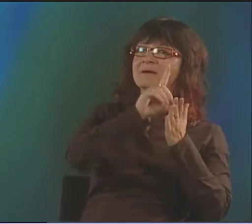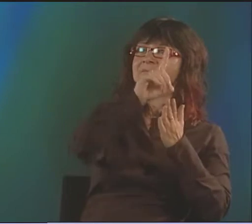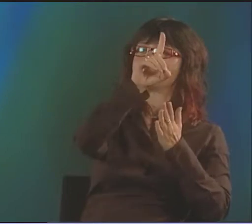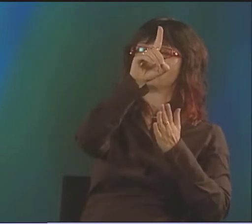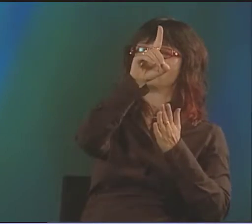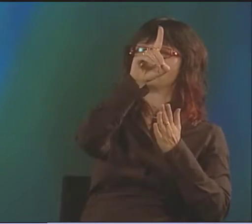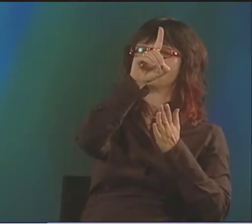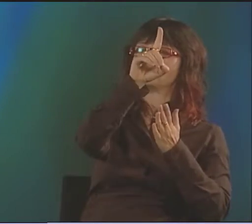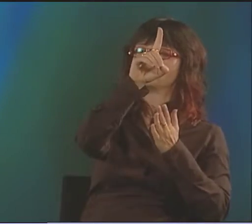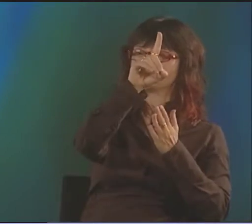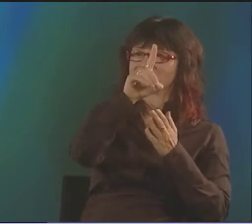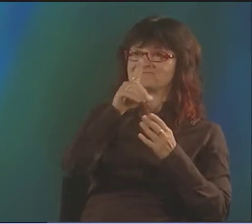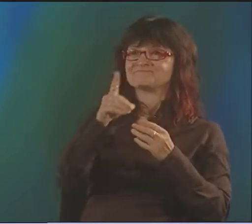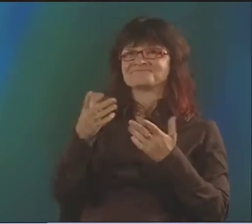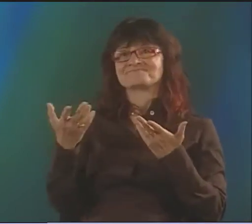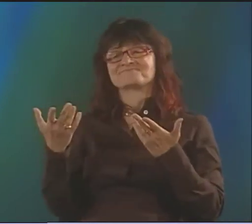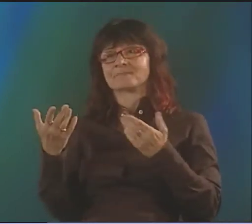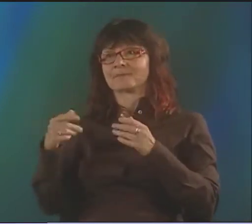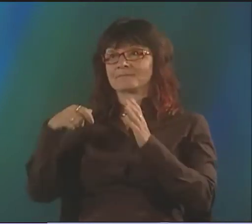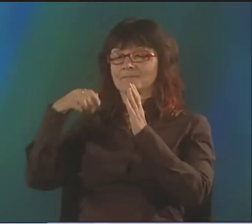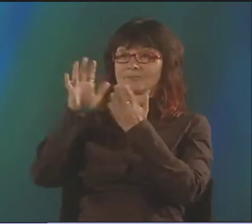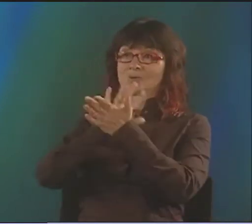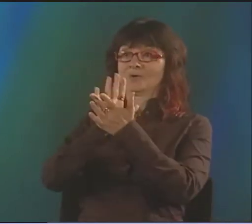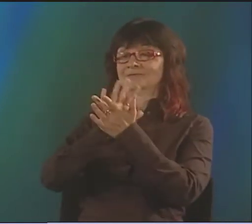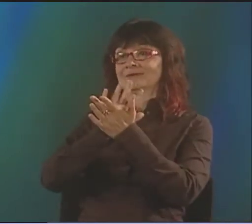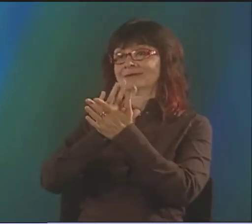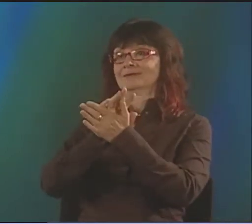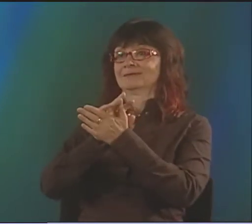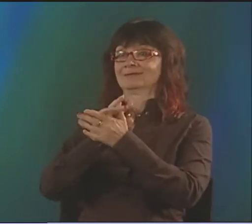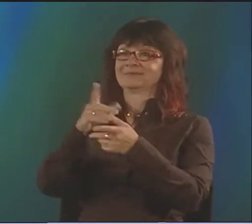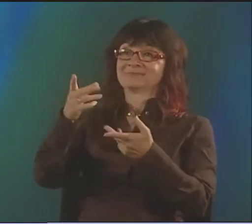AND HOW THAT DEVELOPED IN THE SAME WAY THAT POETRY DEVELOPS.